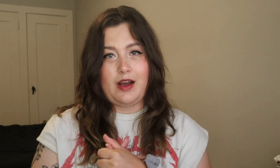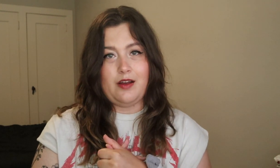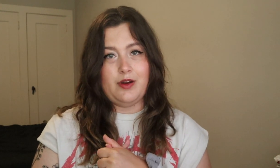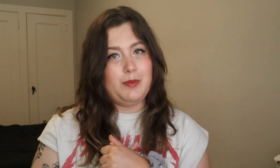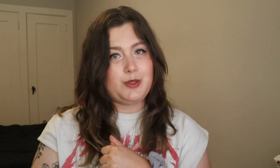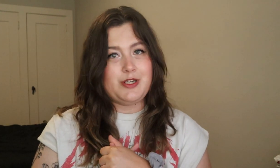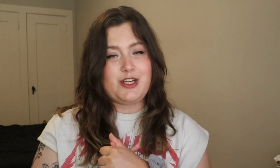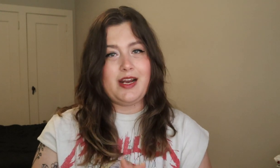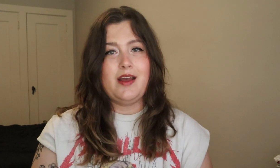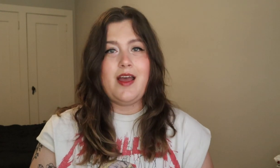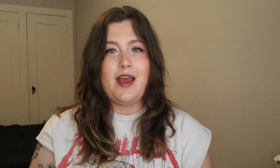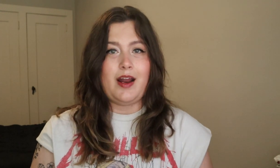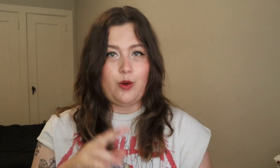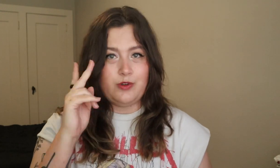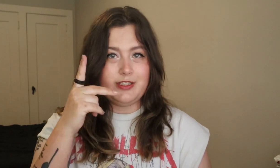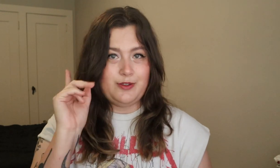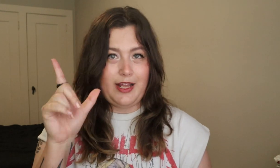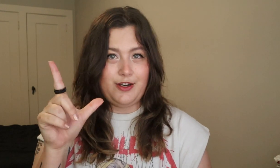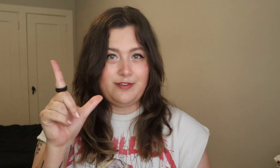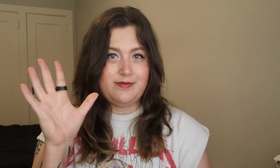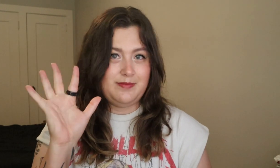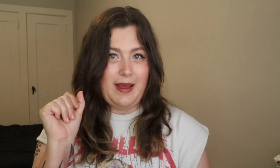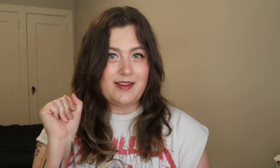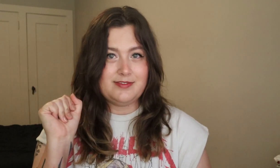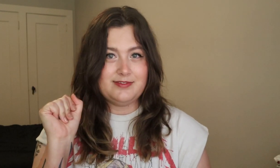I very much appreciate it, and will see you later, bye.